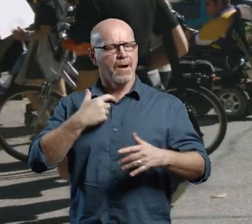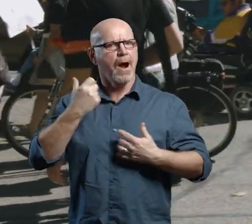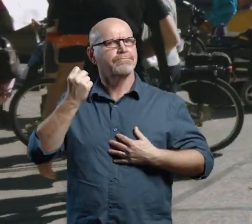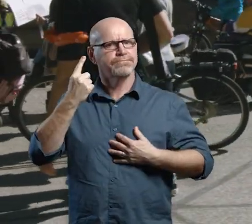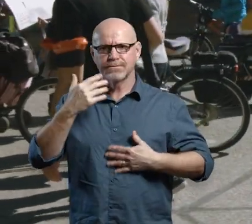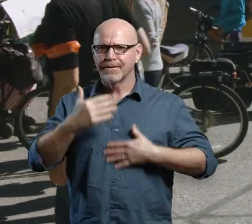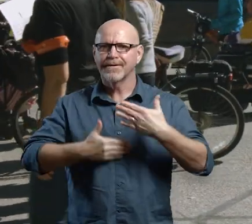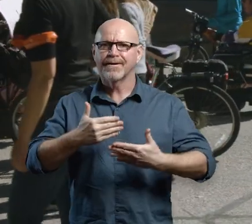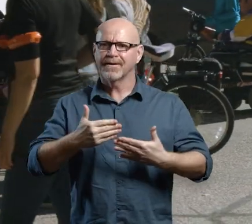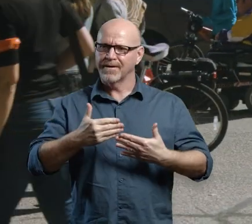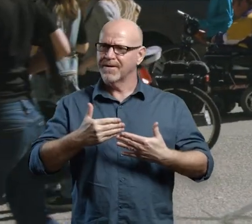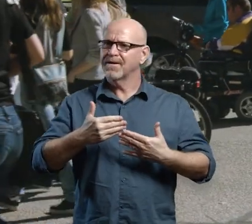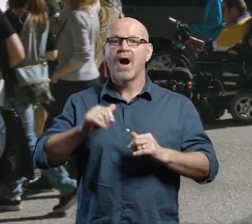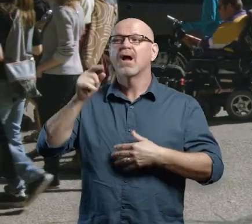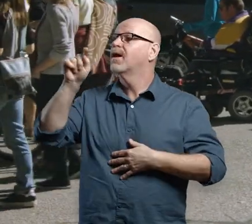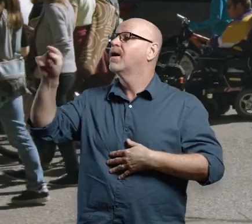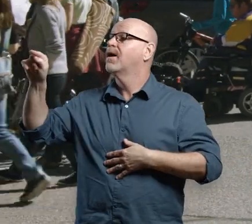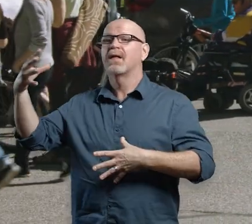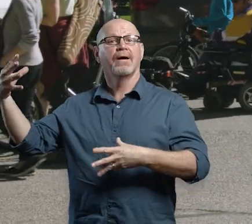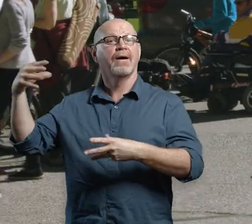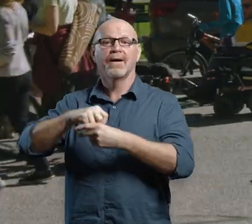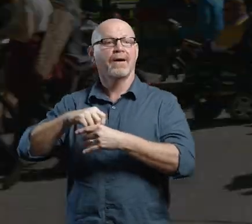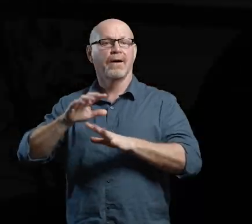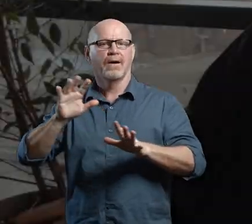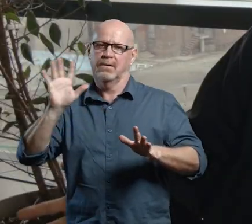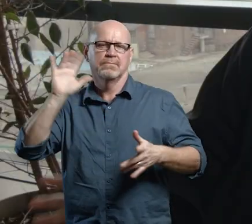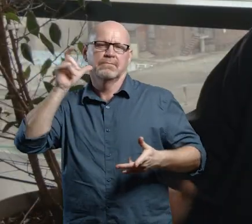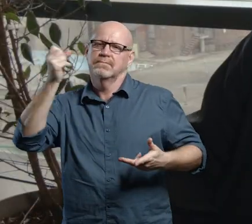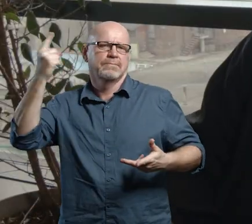starts and it's go, it's just happening. You know what, I don't know if anyone can